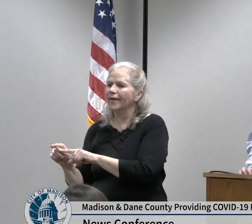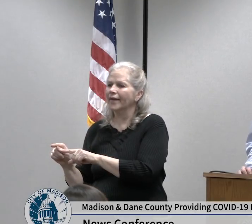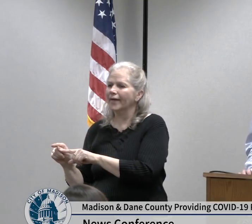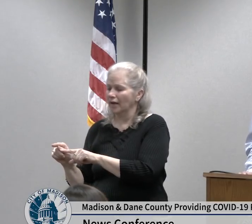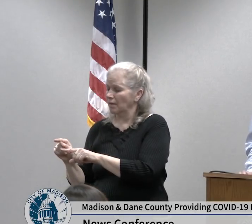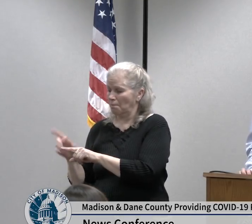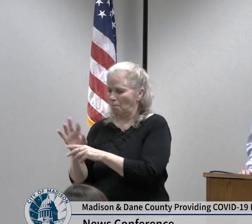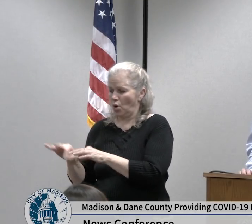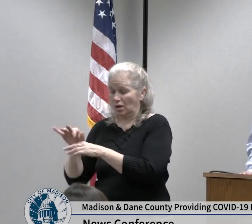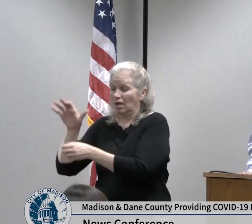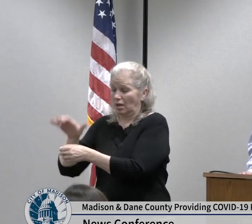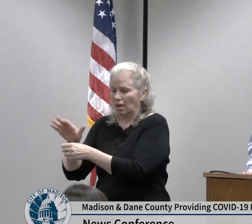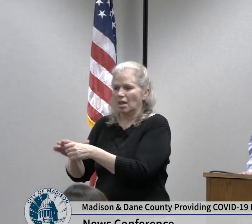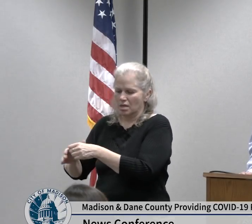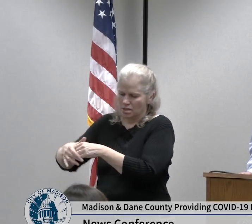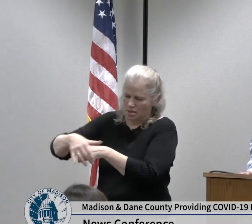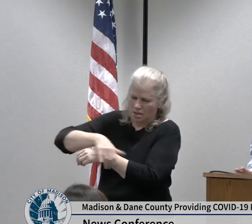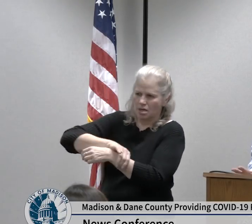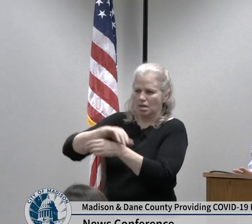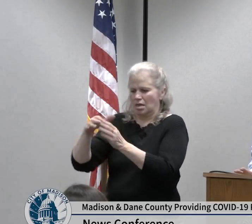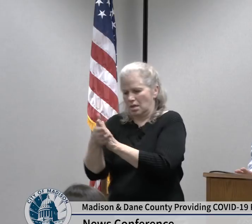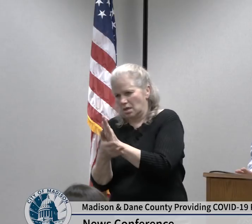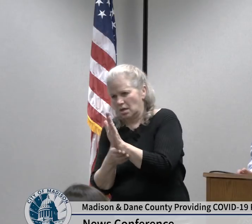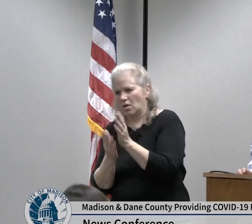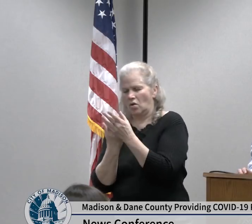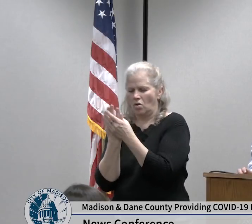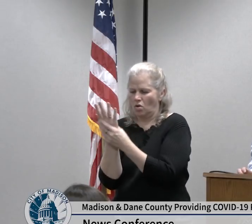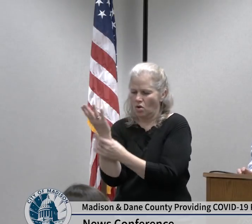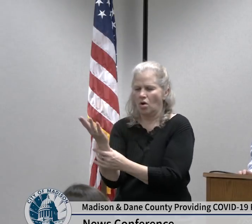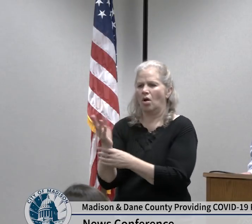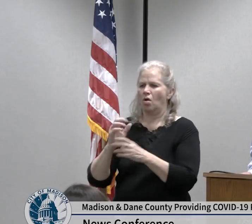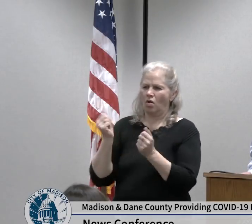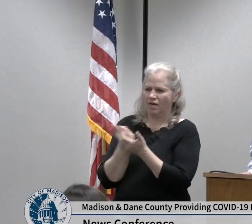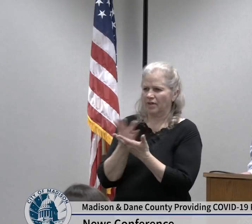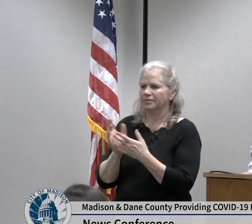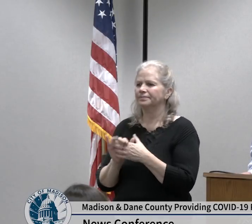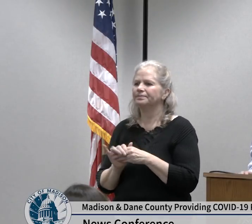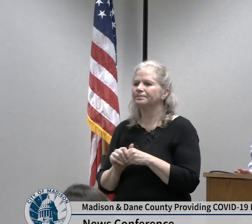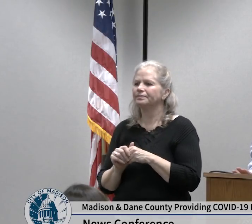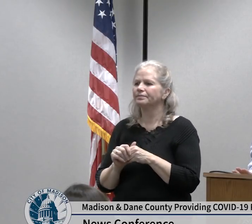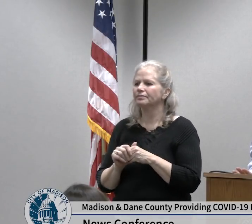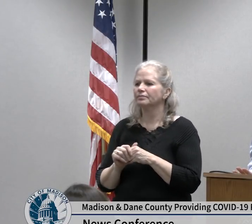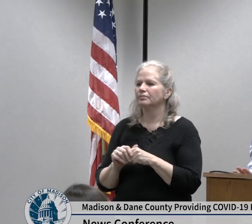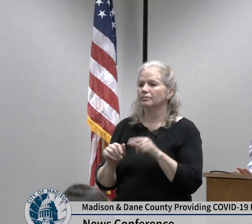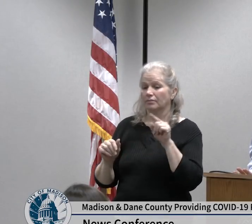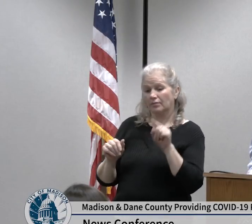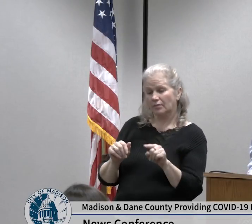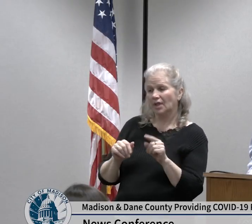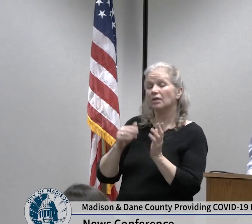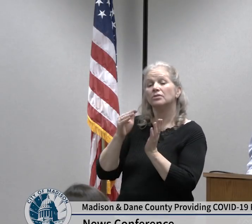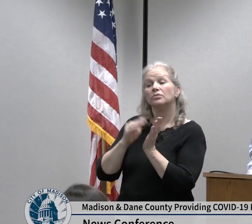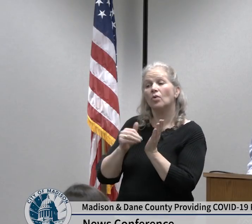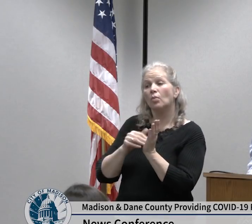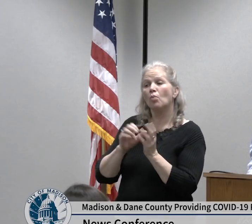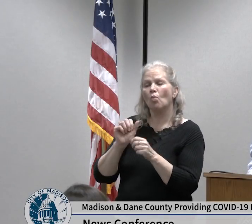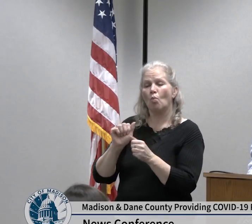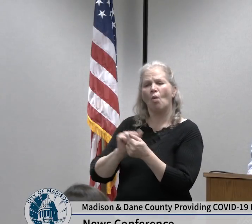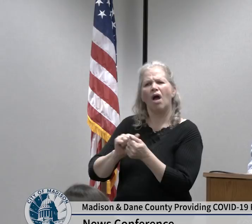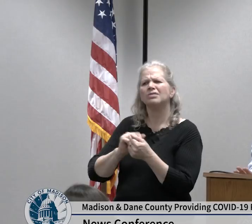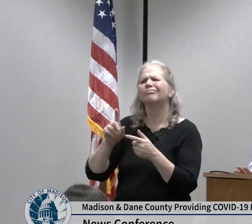the times when you would wash your hands are logical and really something to